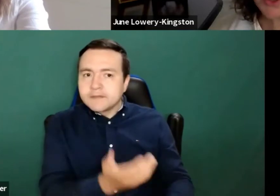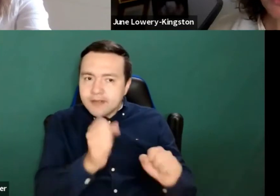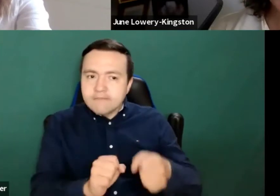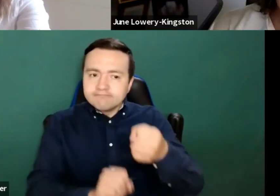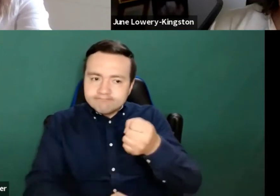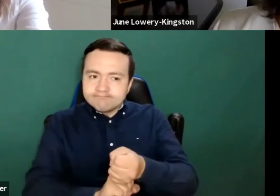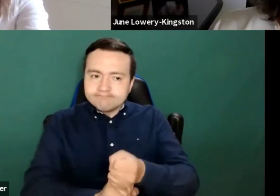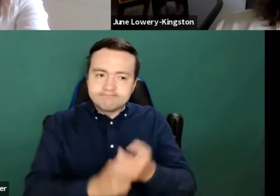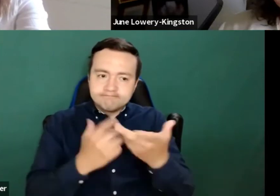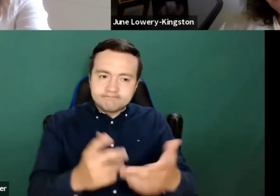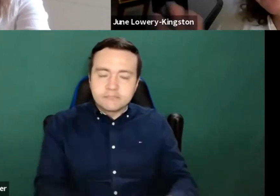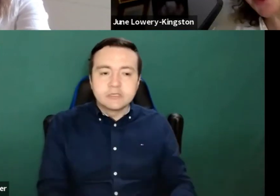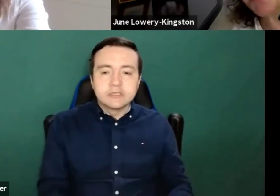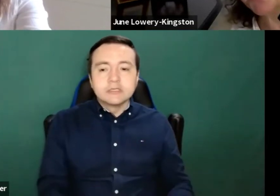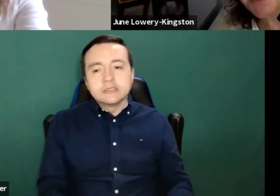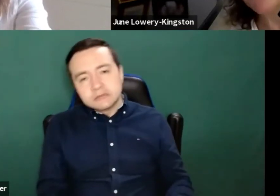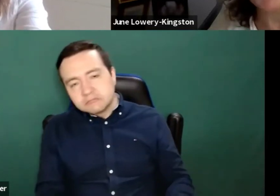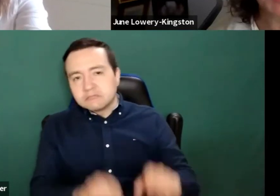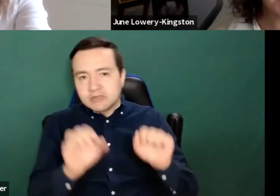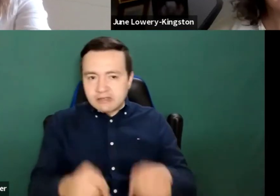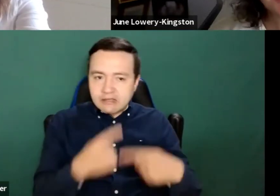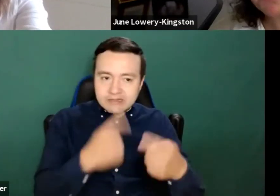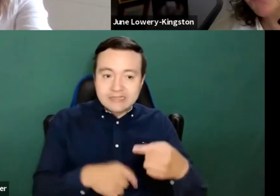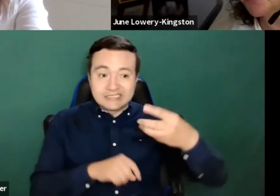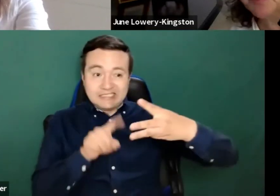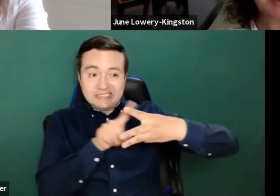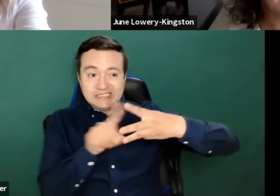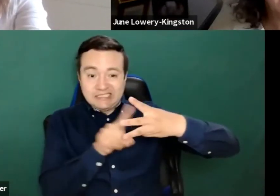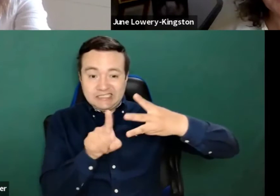So in a way, you could say, are the top three, their representative, we've got the public,